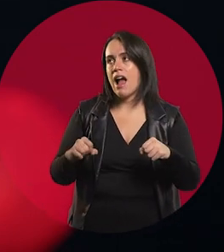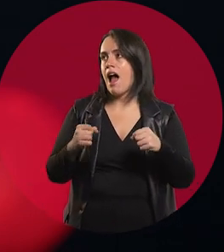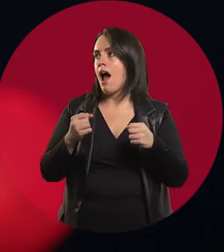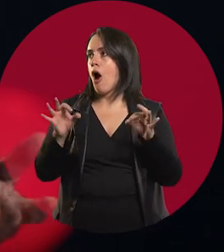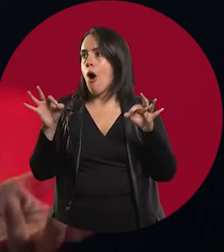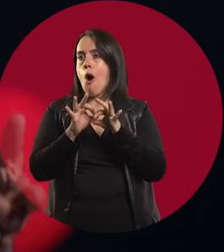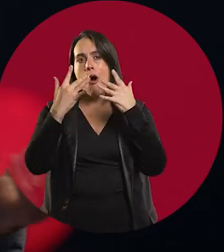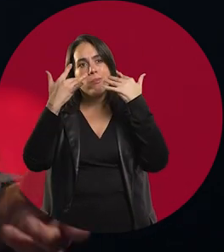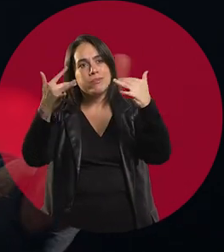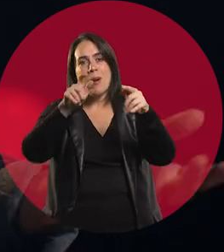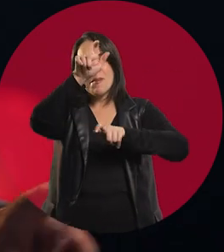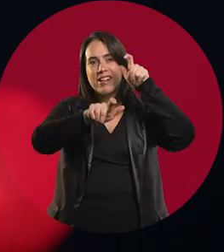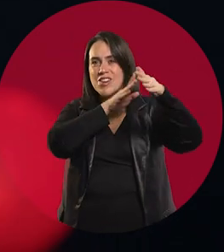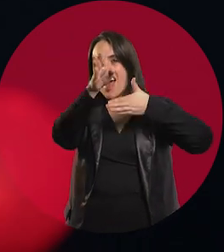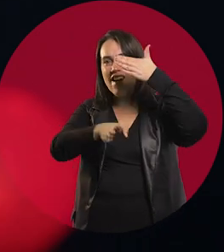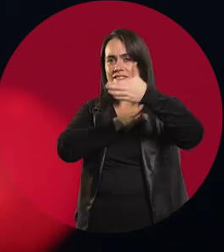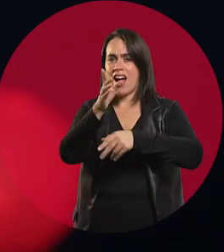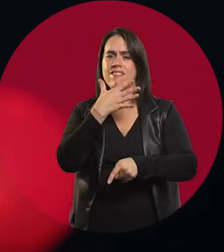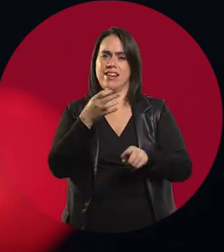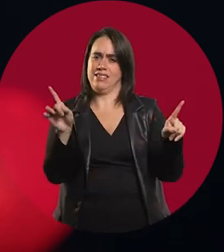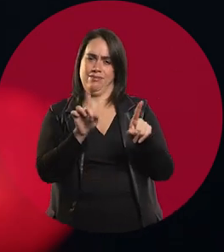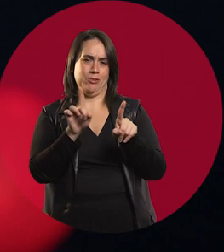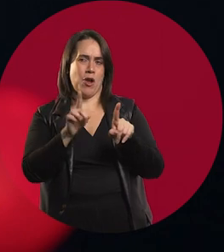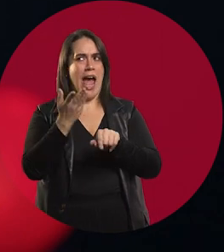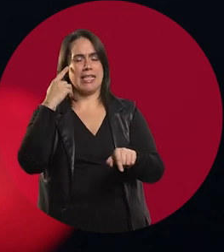to play, nor recitals for people to go to. That kind of thing didn't exist.